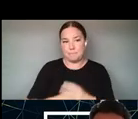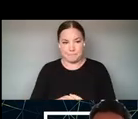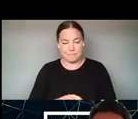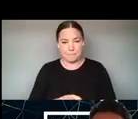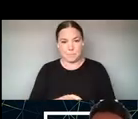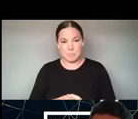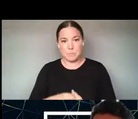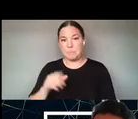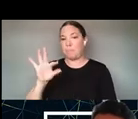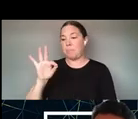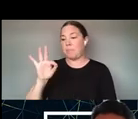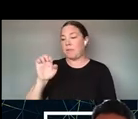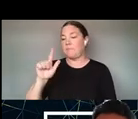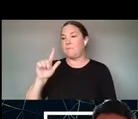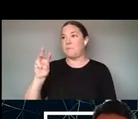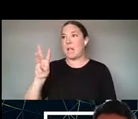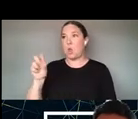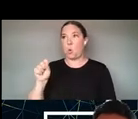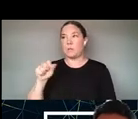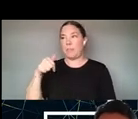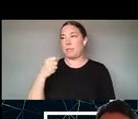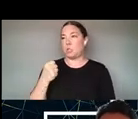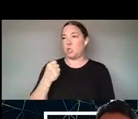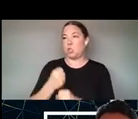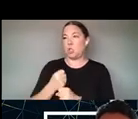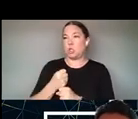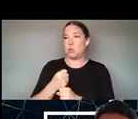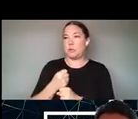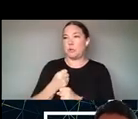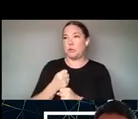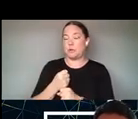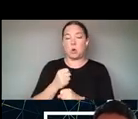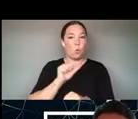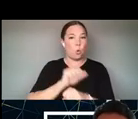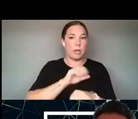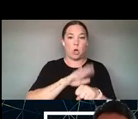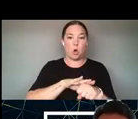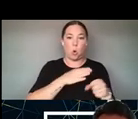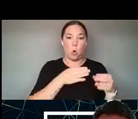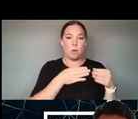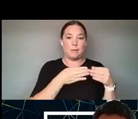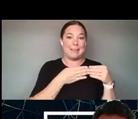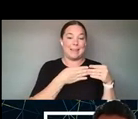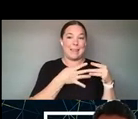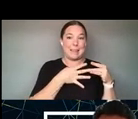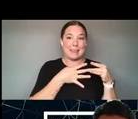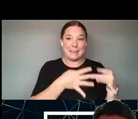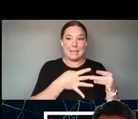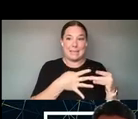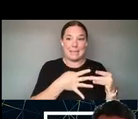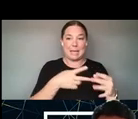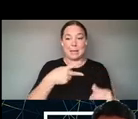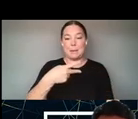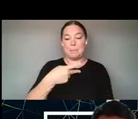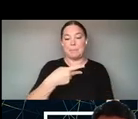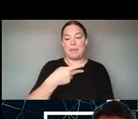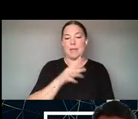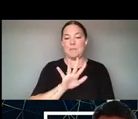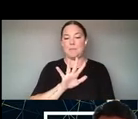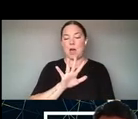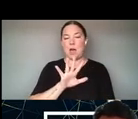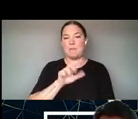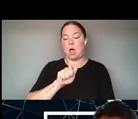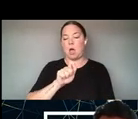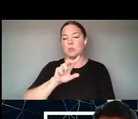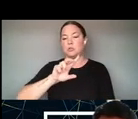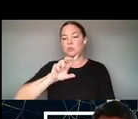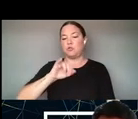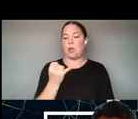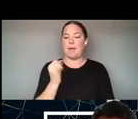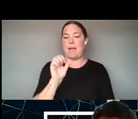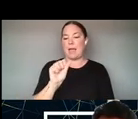YEAR ARE WORKING FROM EVERYTHING BETWEEN LEADING P5.JS WORKSHOPS VIRTUALLY IN THE PHILIPPINES